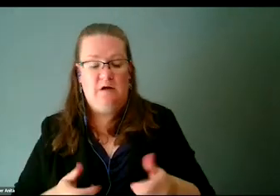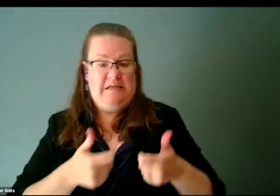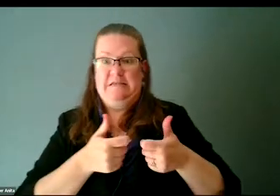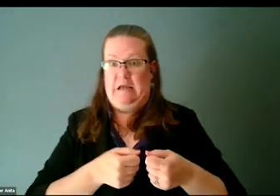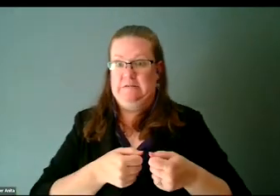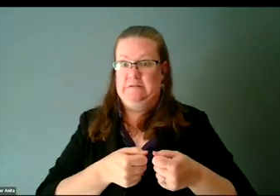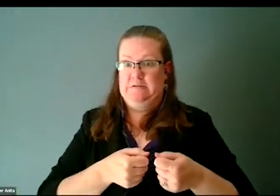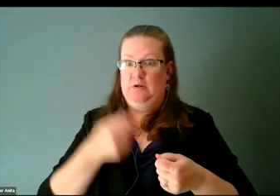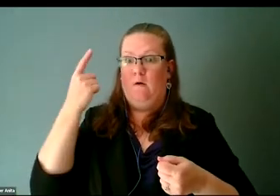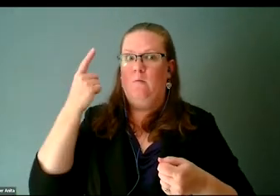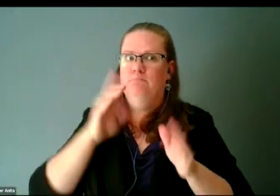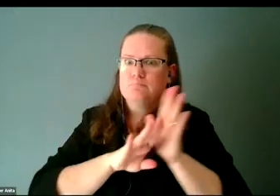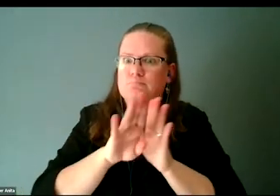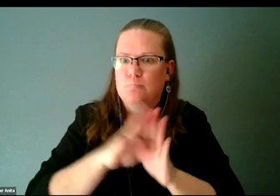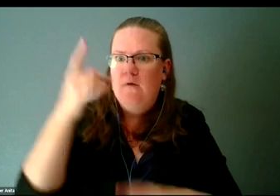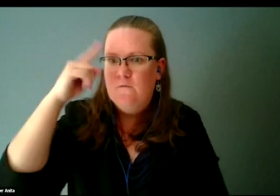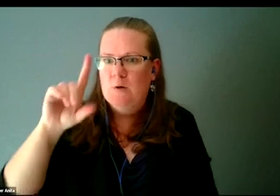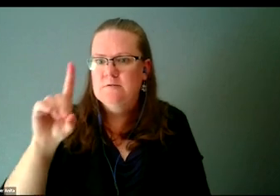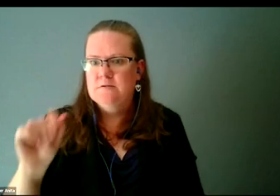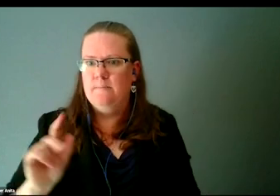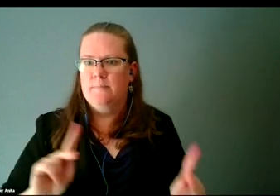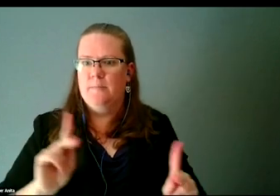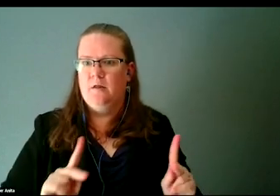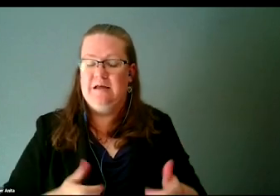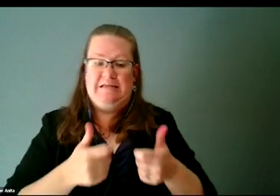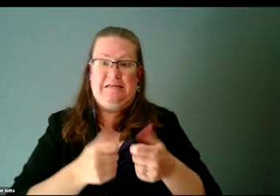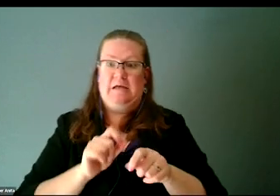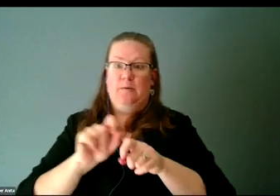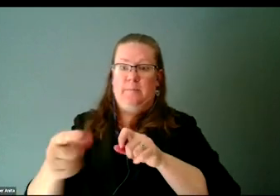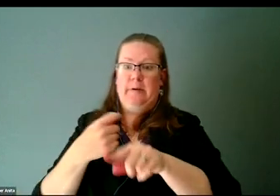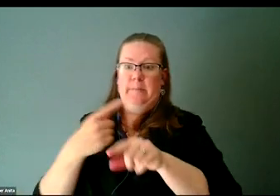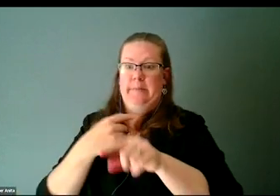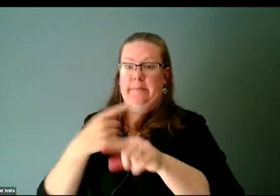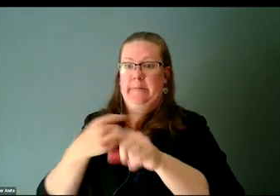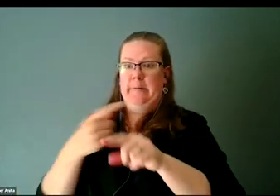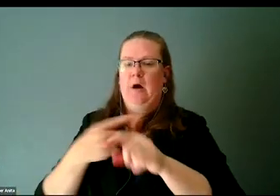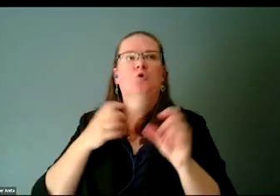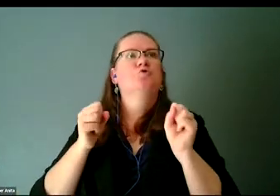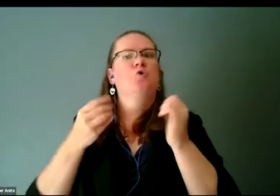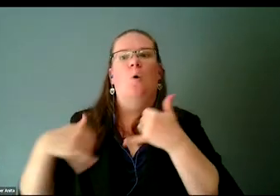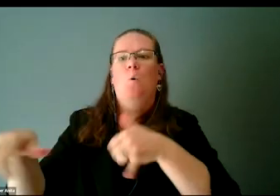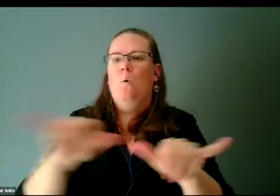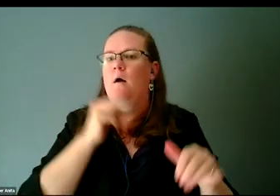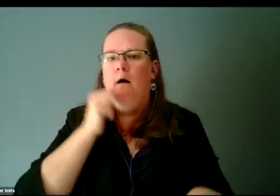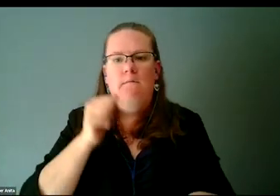We're the reason why text messaging is so commonplace, that people think that if you text message